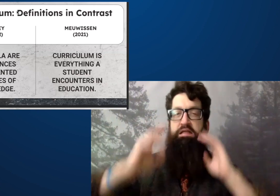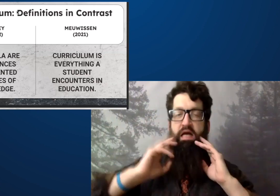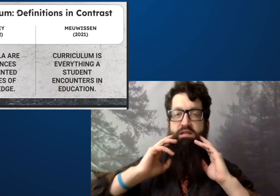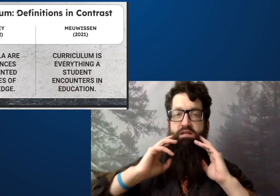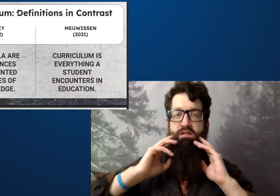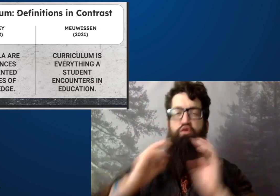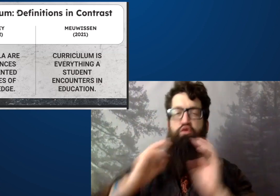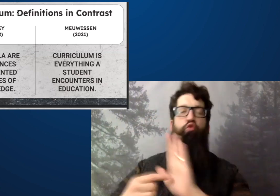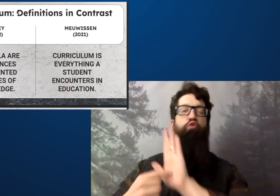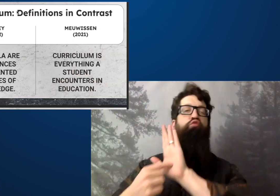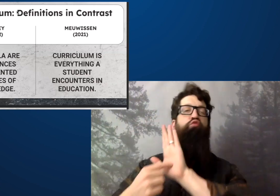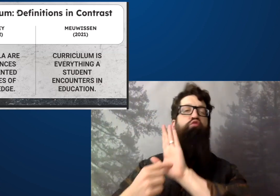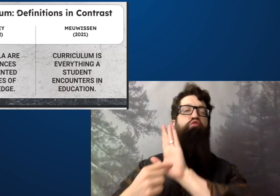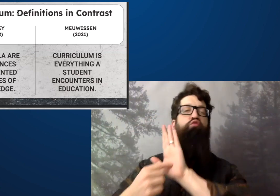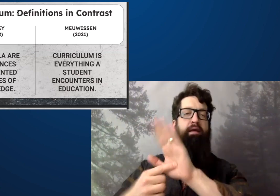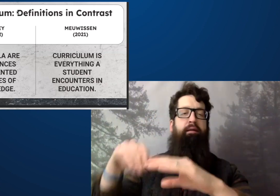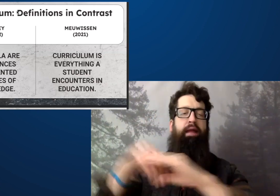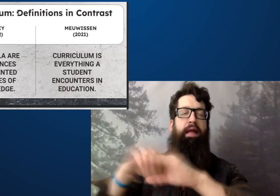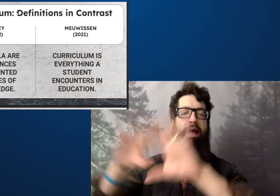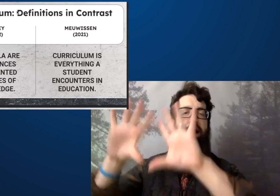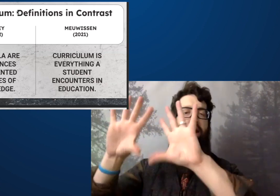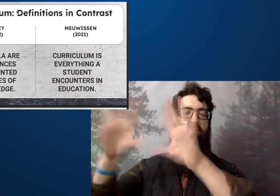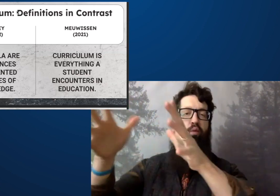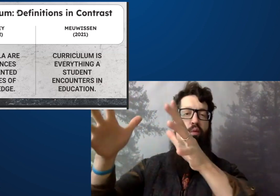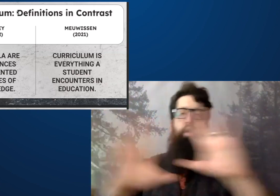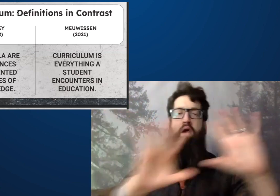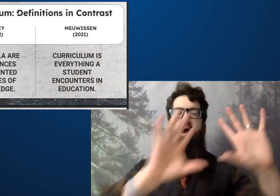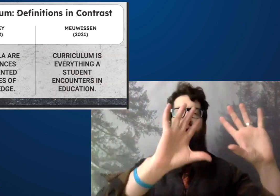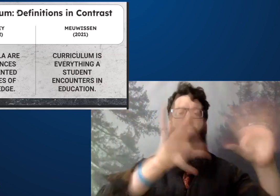He had a lot of experience